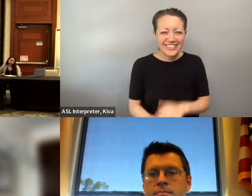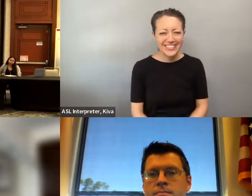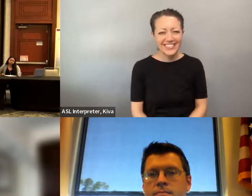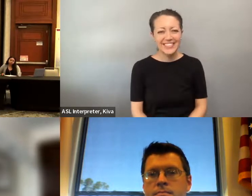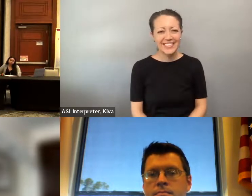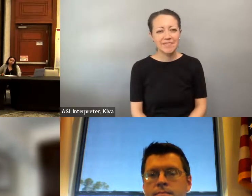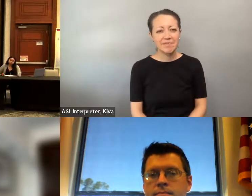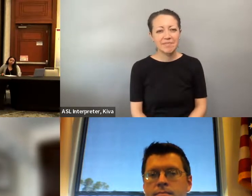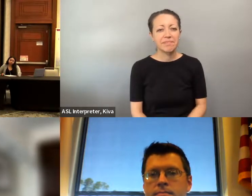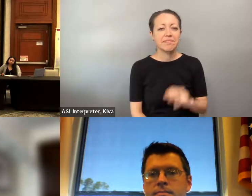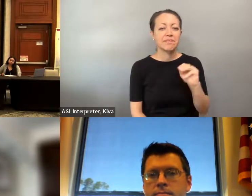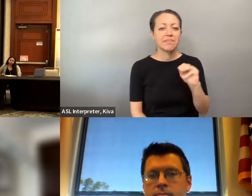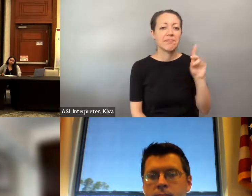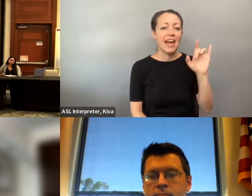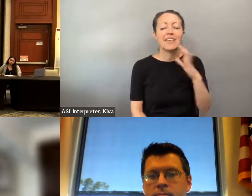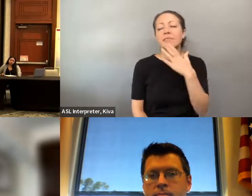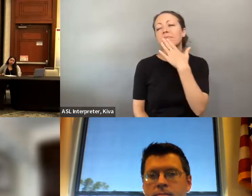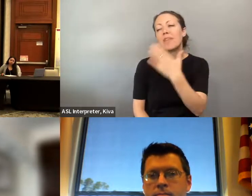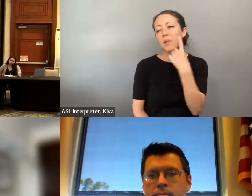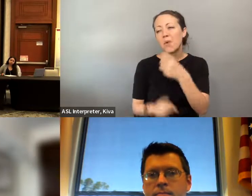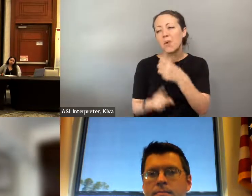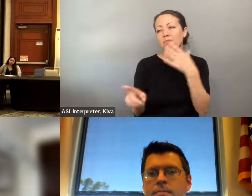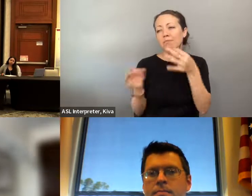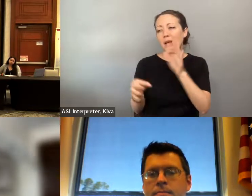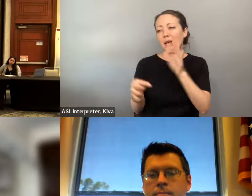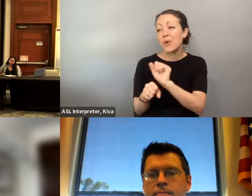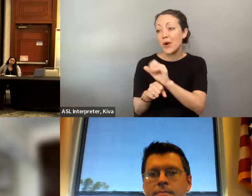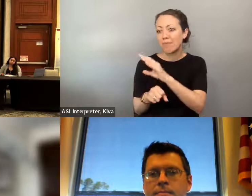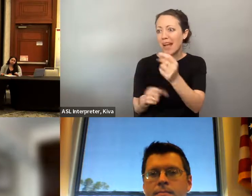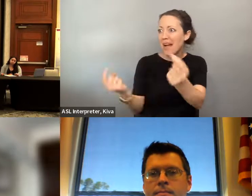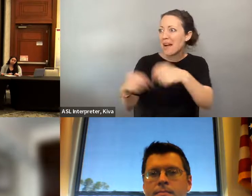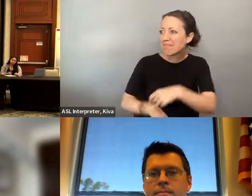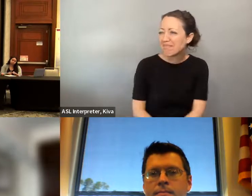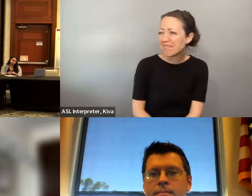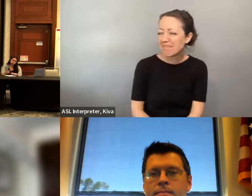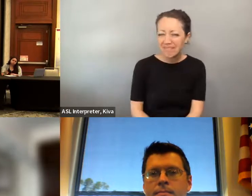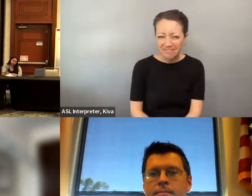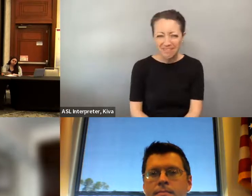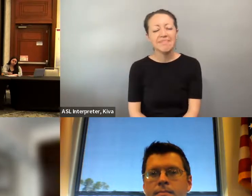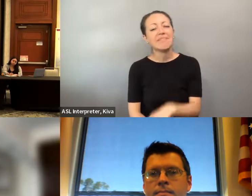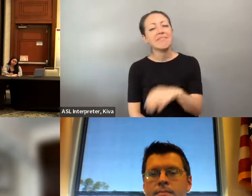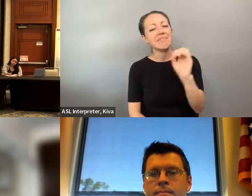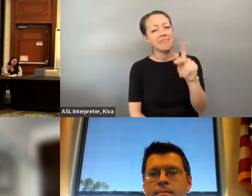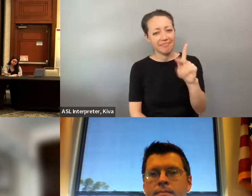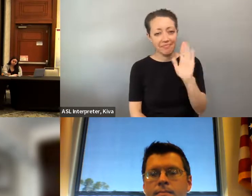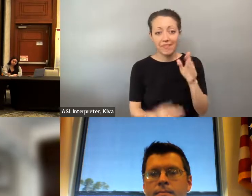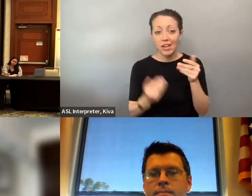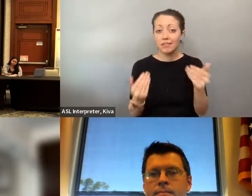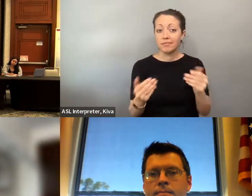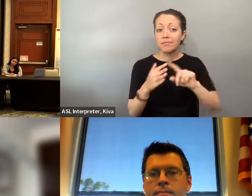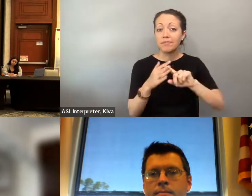Yeah. those services to access to voting rights. » Maddie: Wonderful. Thank you so much for further elaborating on your work, David, and thank you for being